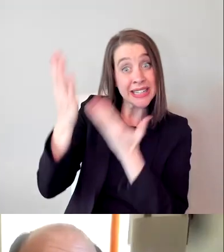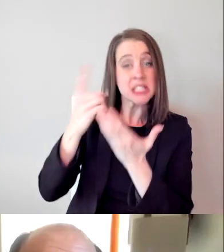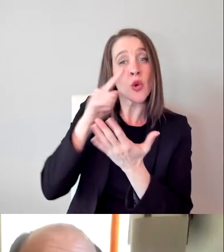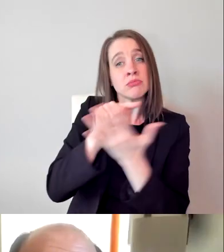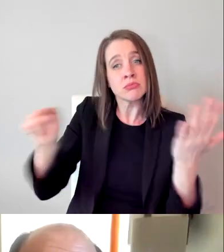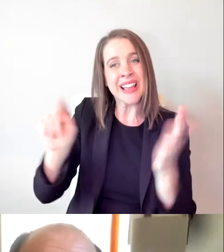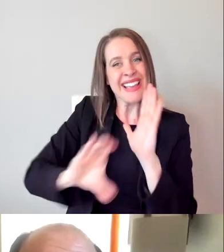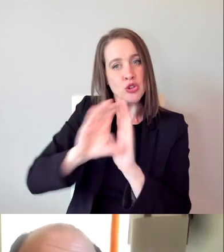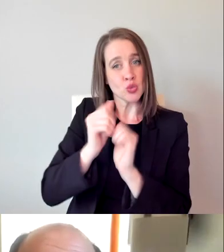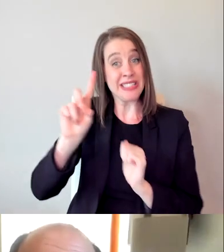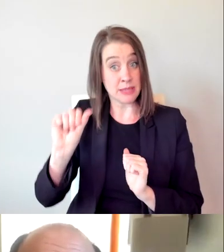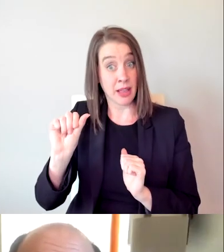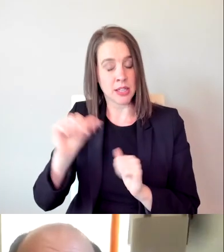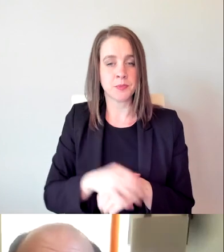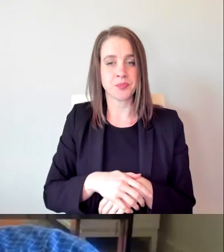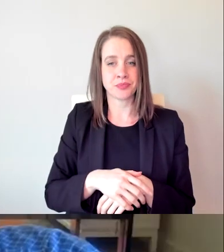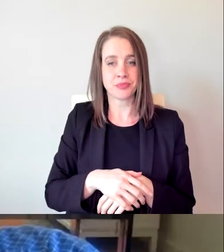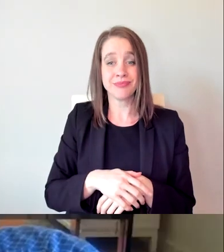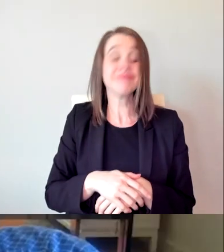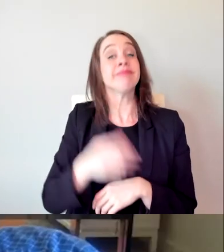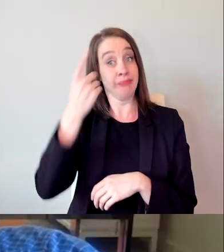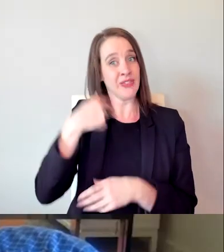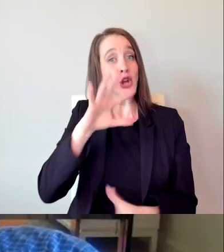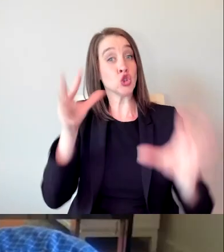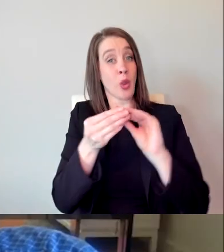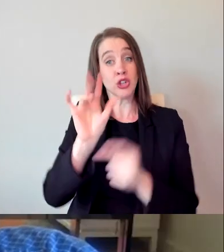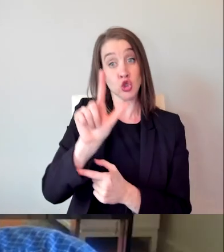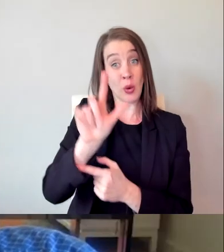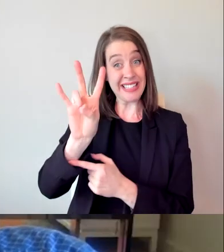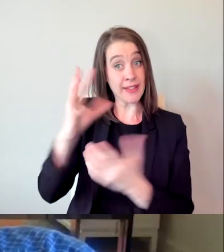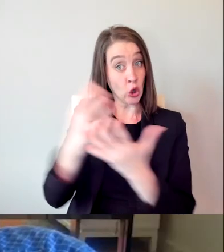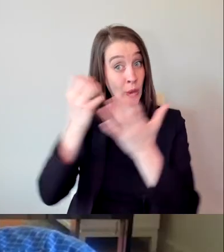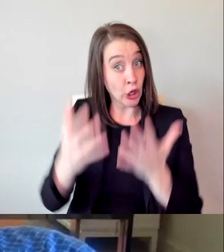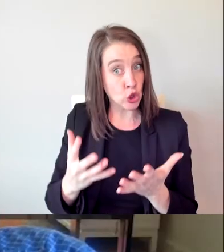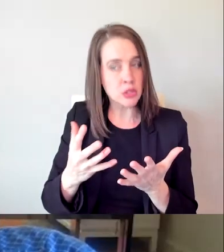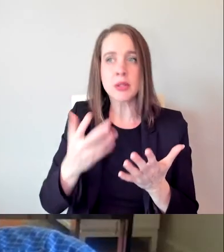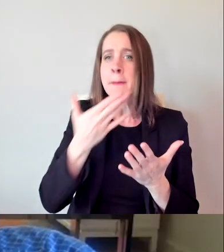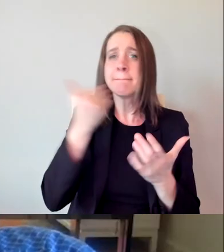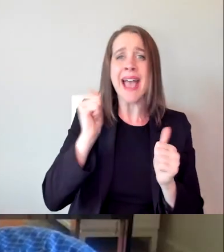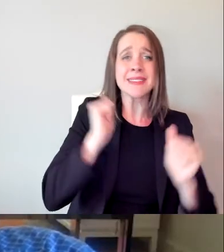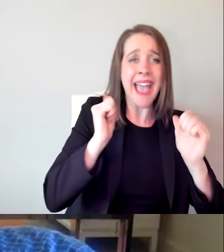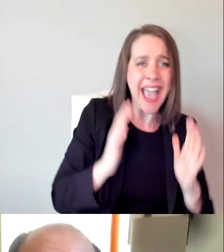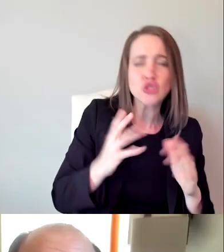There have been 27 winners of that category for best actors or supporting actor, actress.